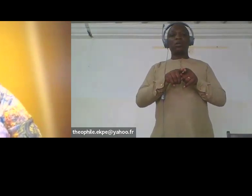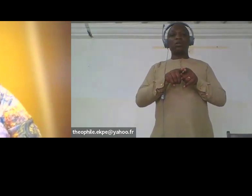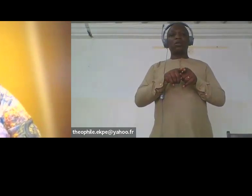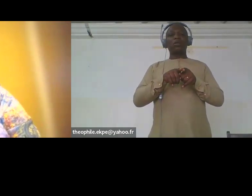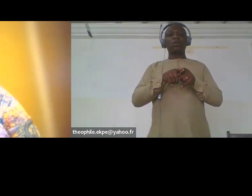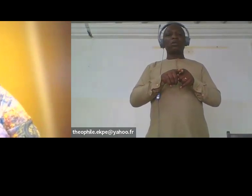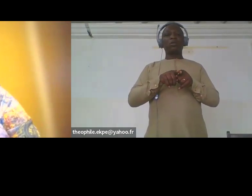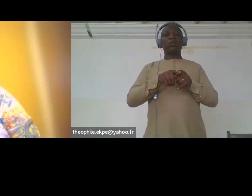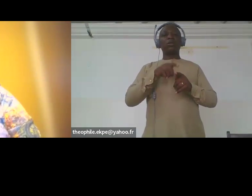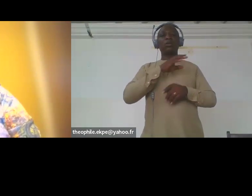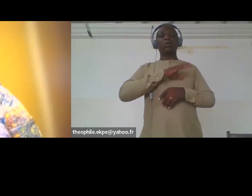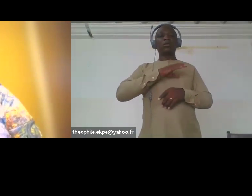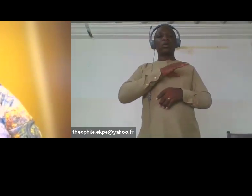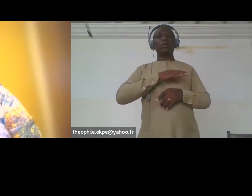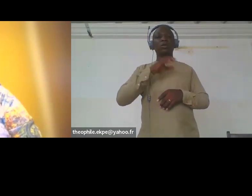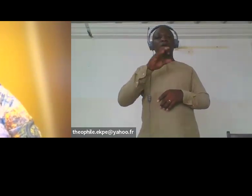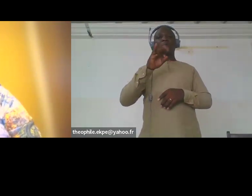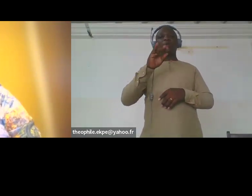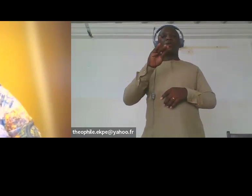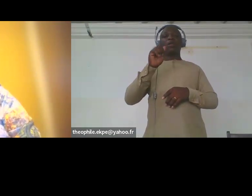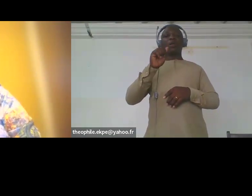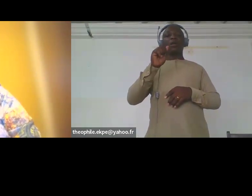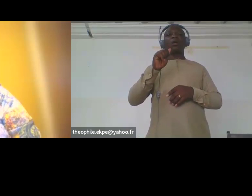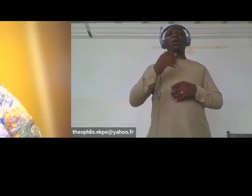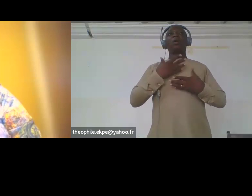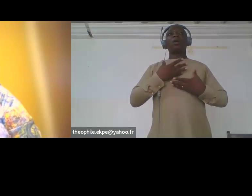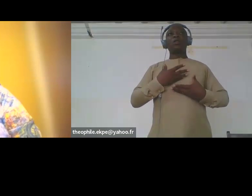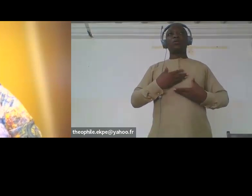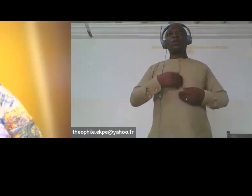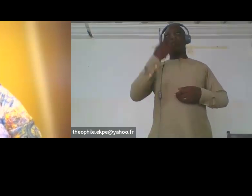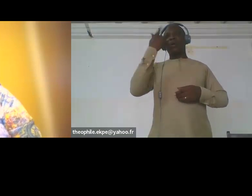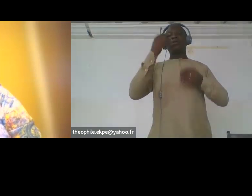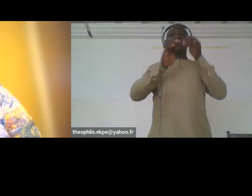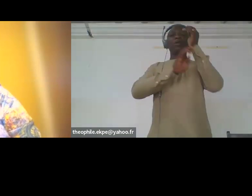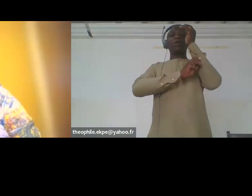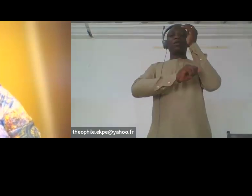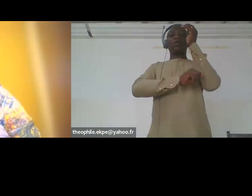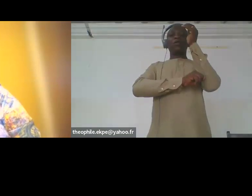[SOPHIE] a deep breath as Mr Theophile might then have muscle